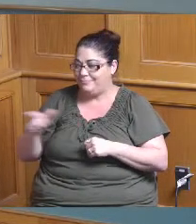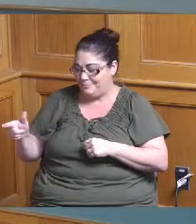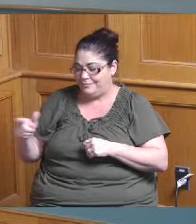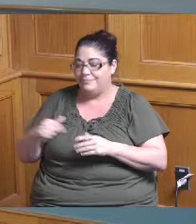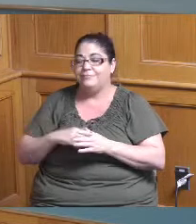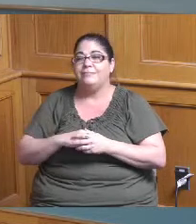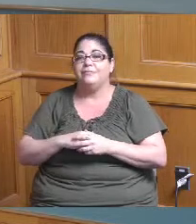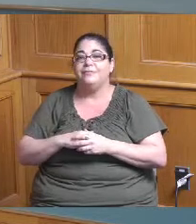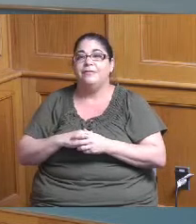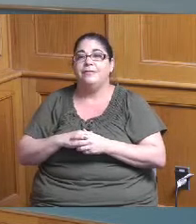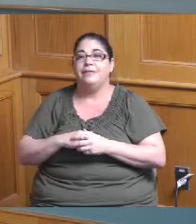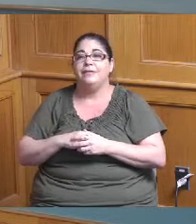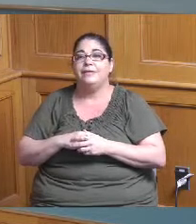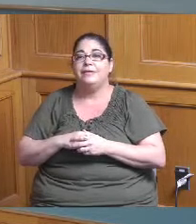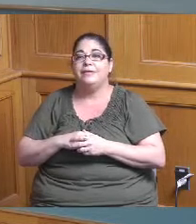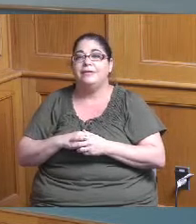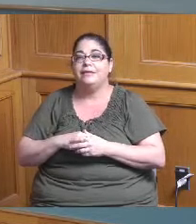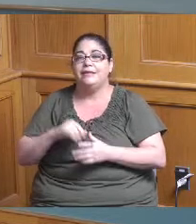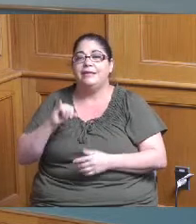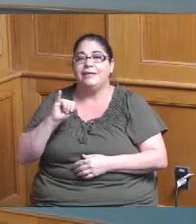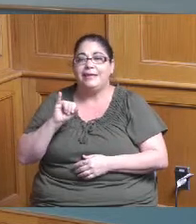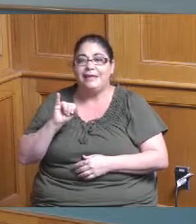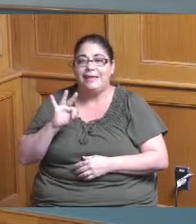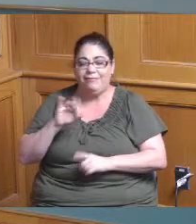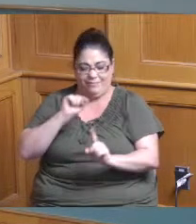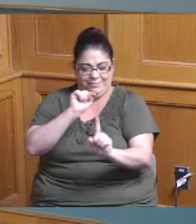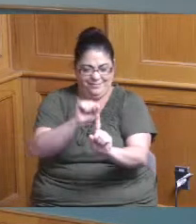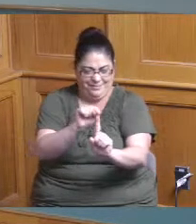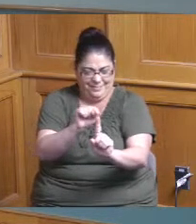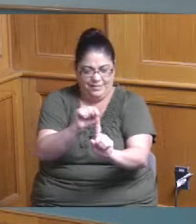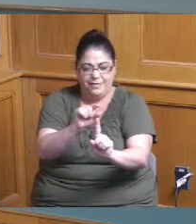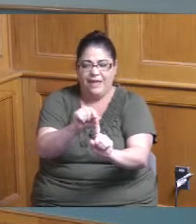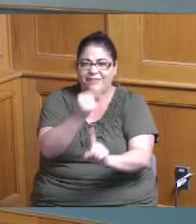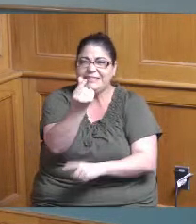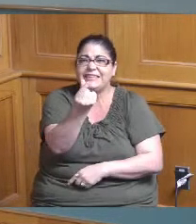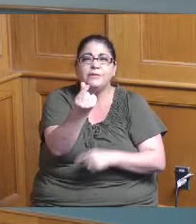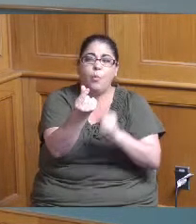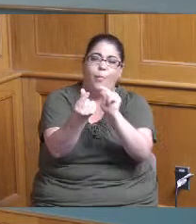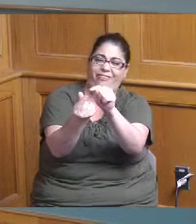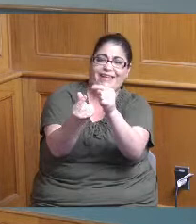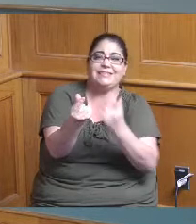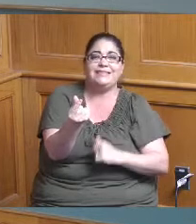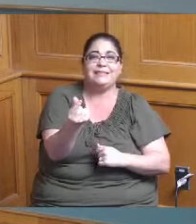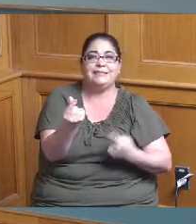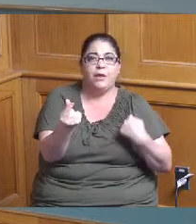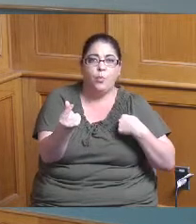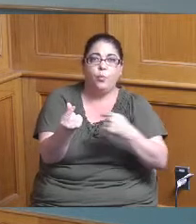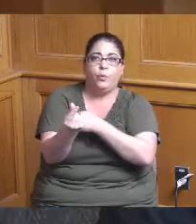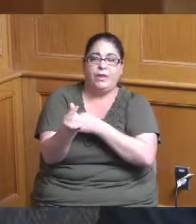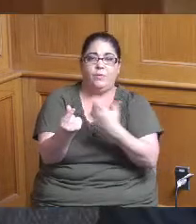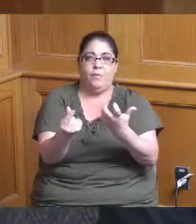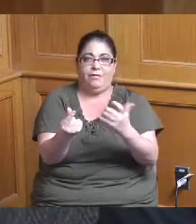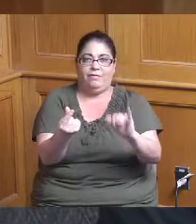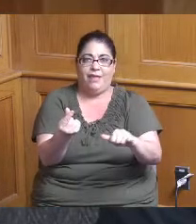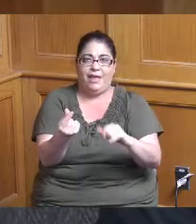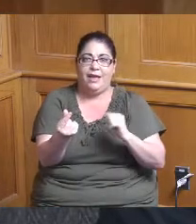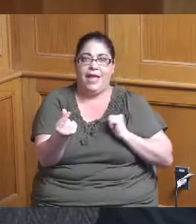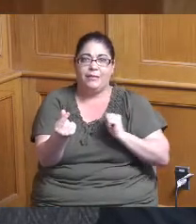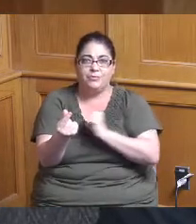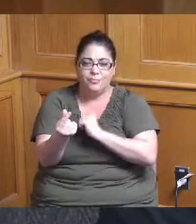so I think the germ of the idea of this was the administration's I think we we were of the opinion